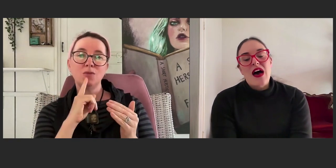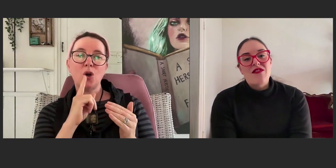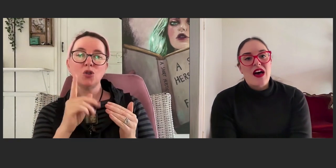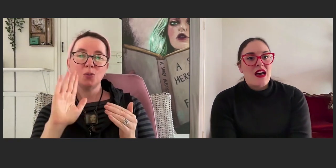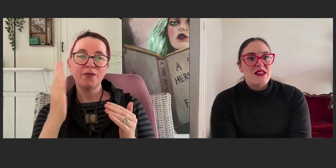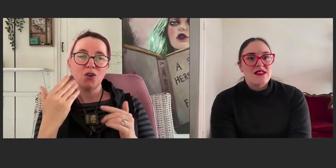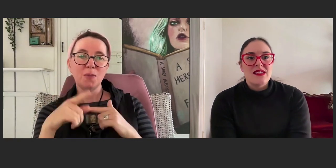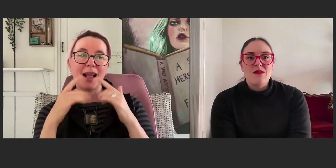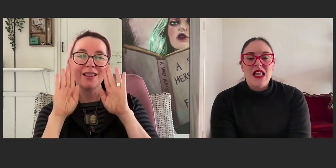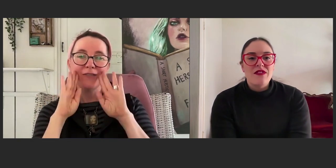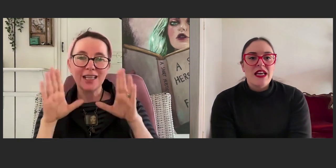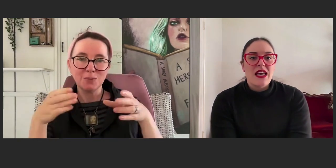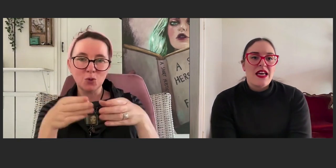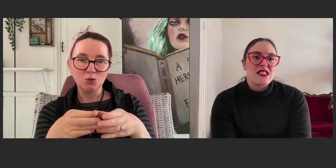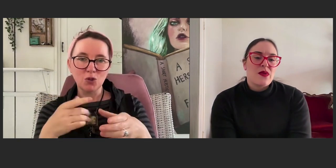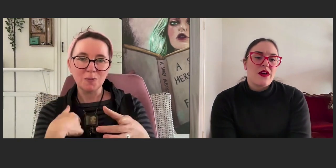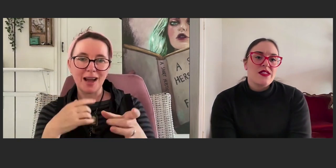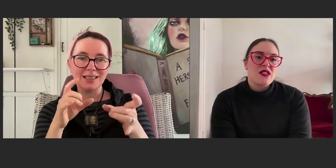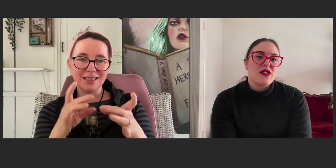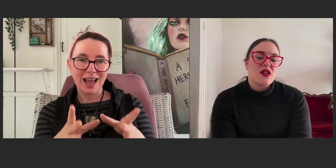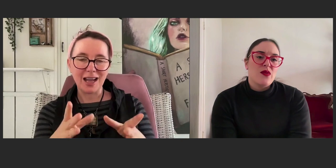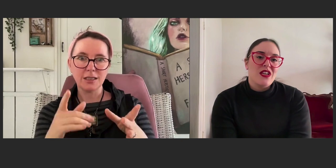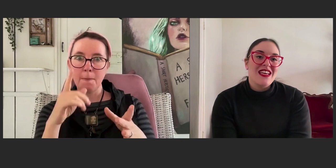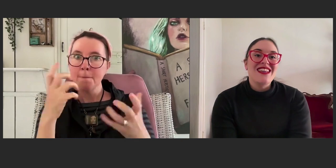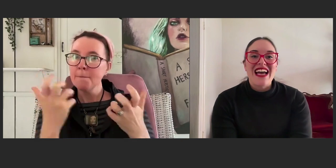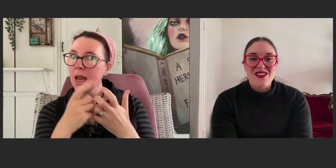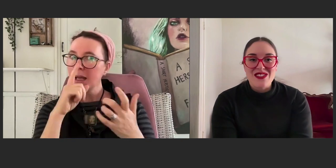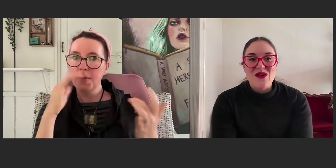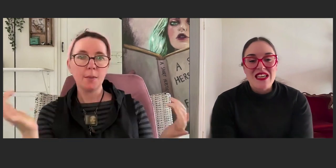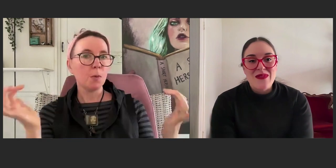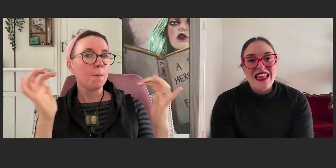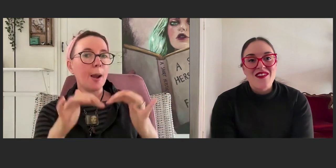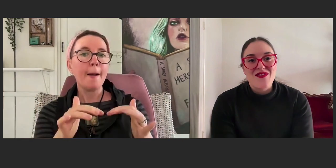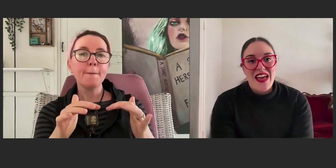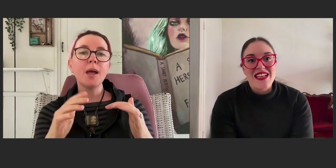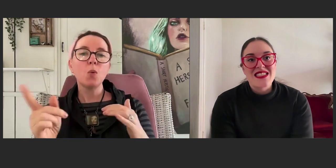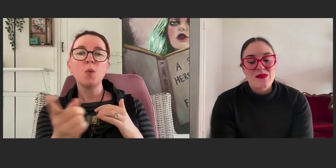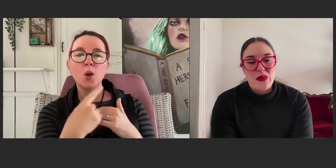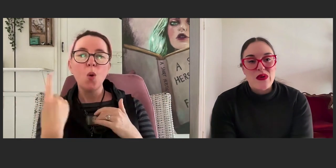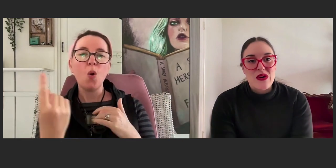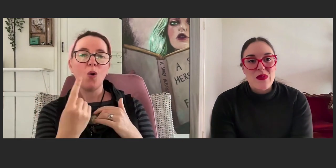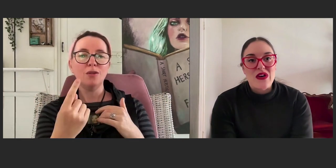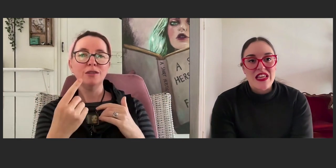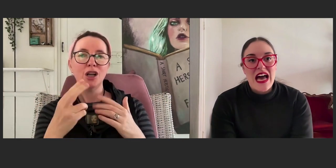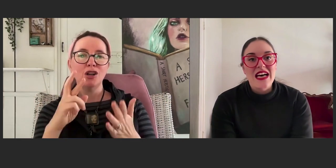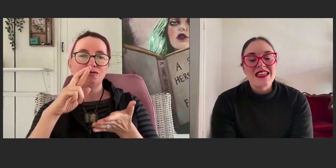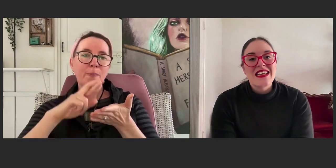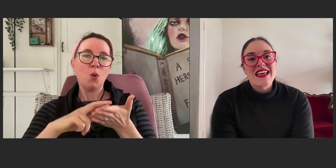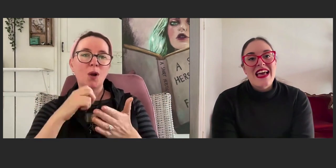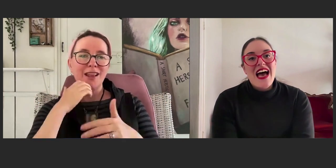I've had some lovely experiences with community. Like we were talking about that Facebook group earlier